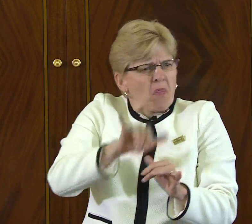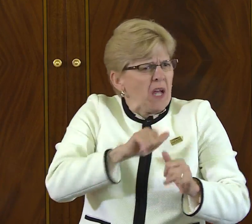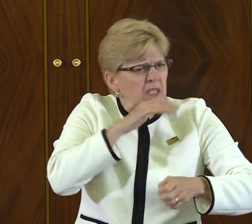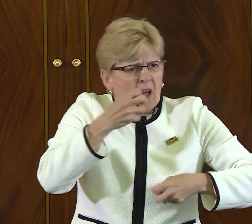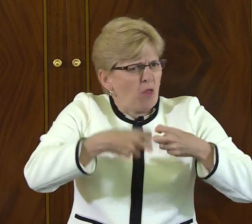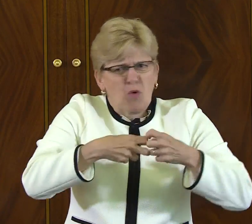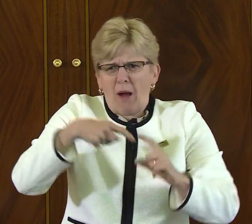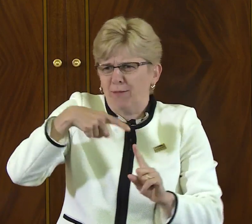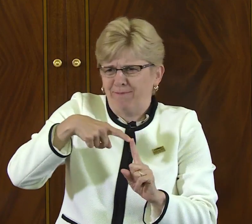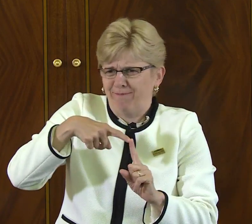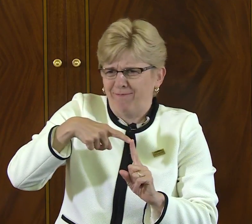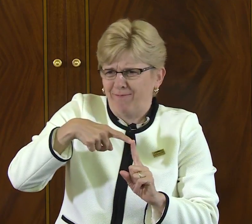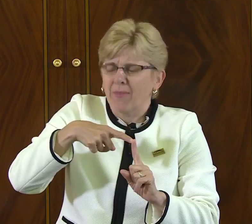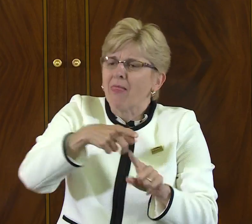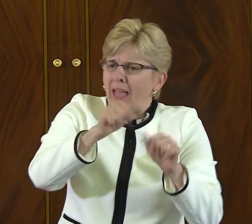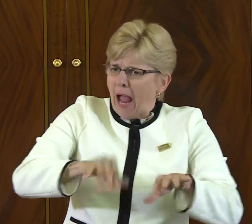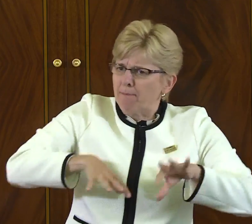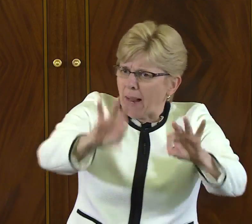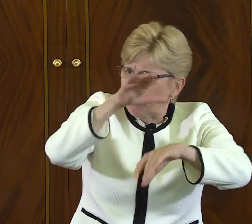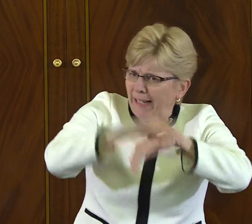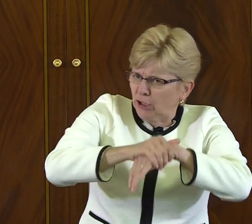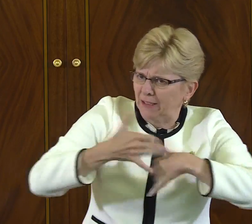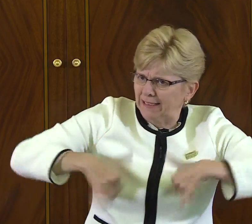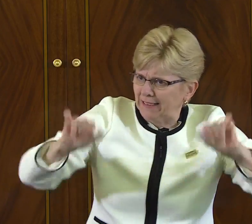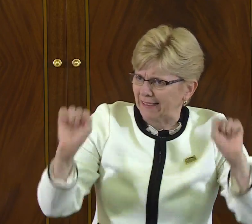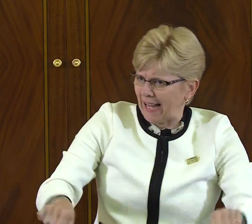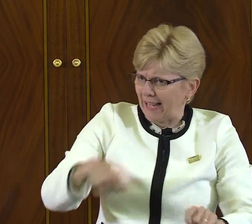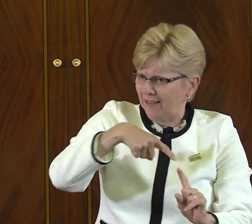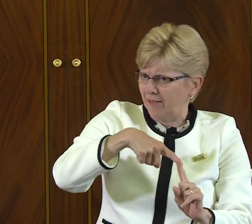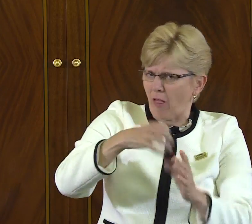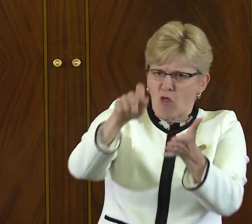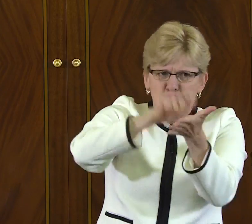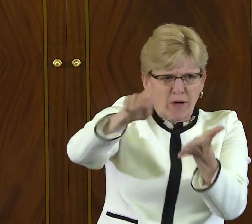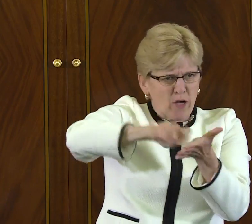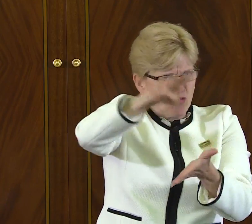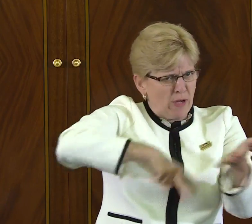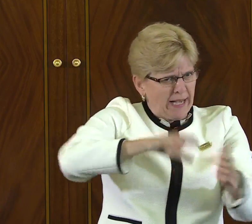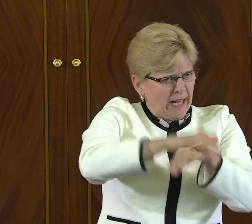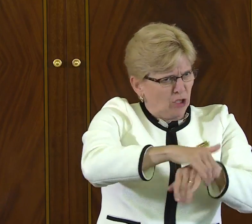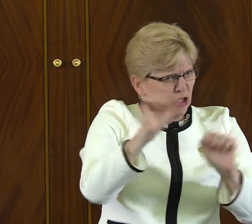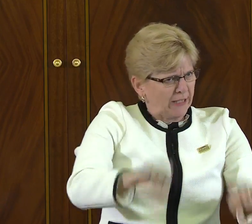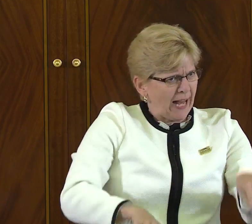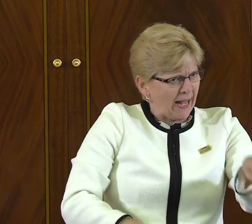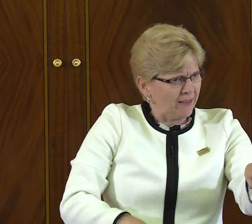to produce spoken language, that's fine. They can pick up English. That's still available to them.